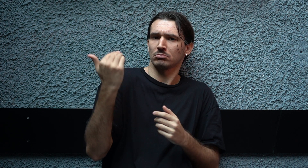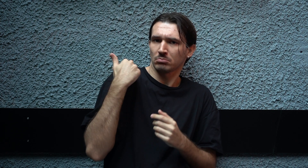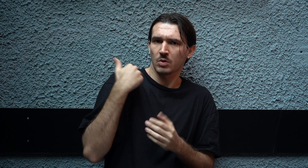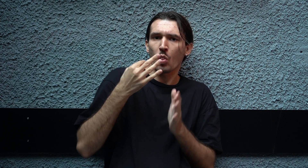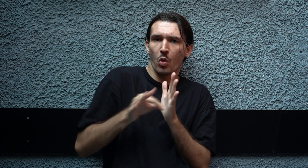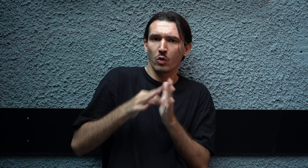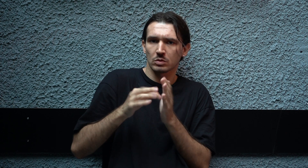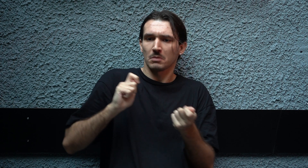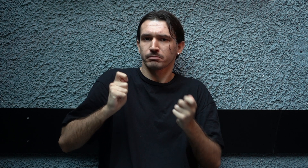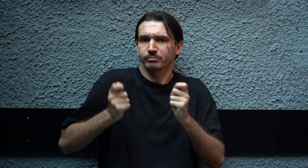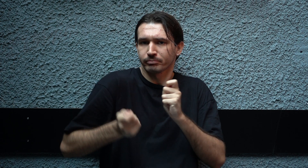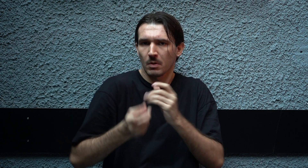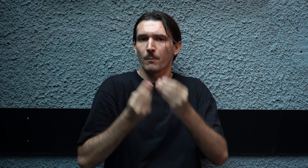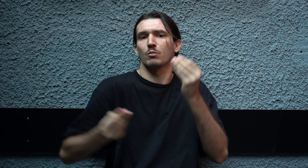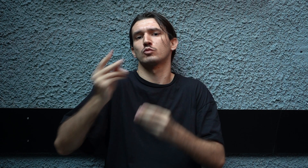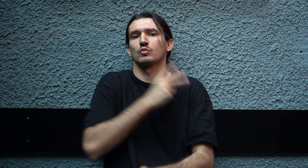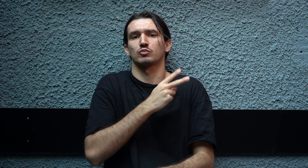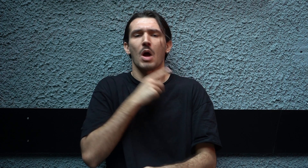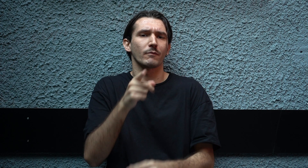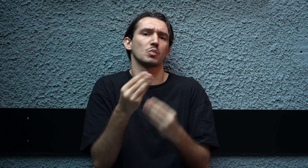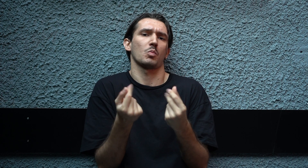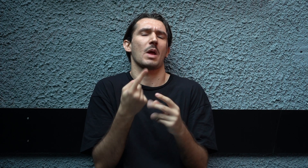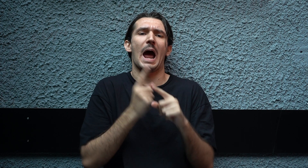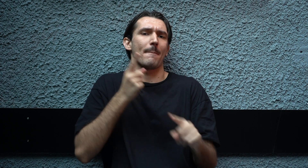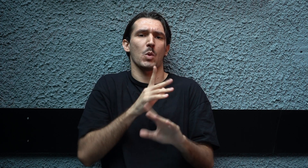we can be redirected to the right result with simple corrections.